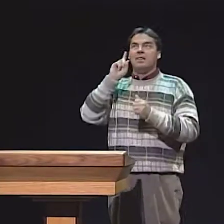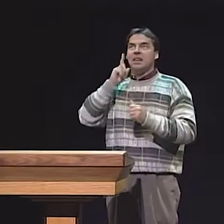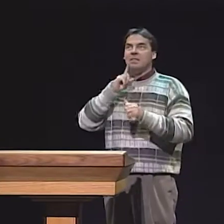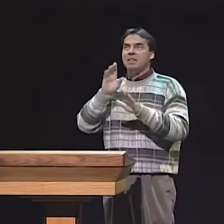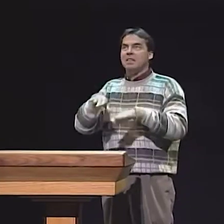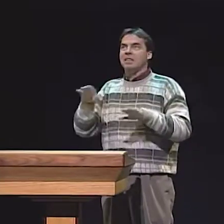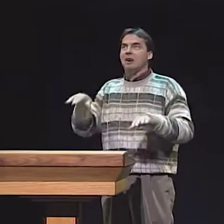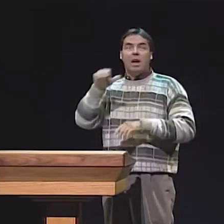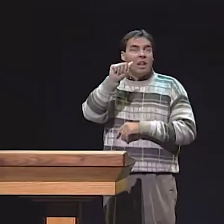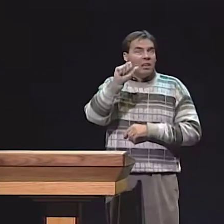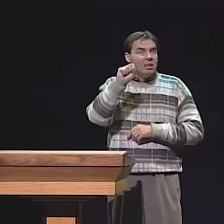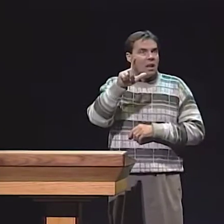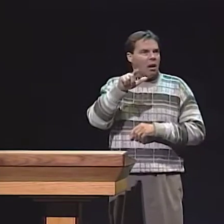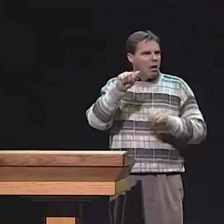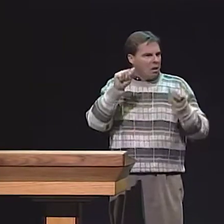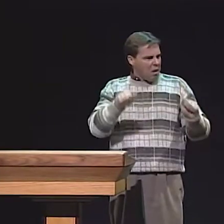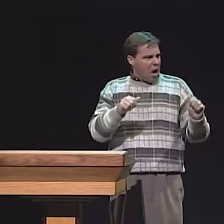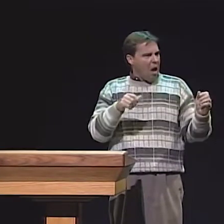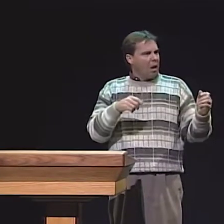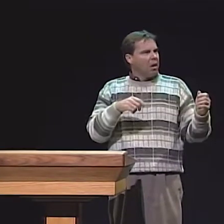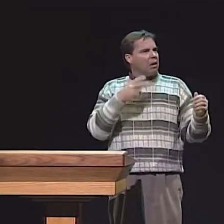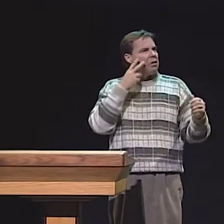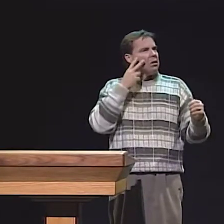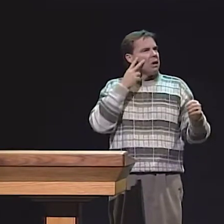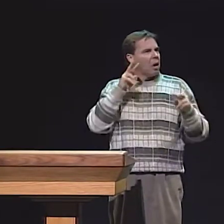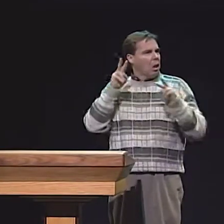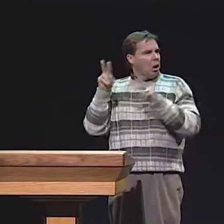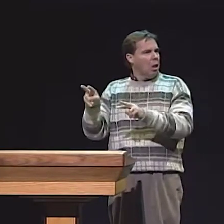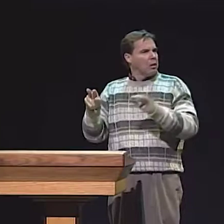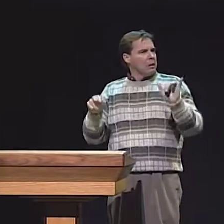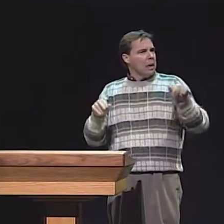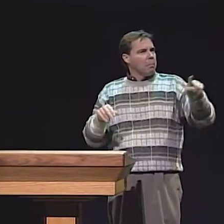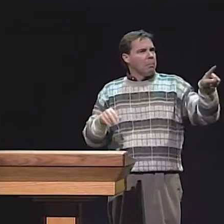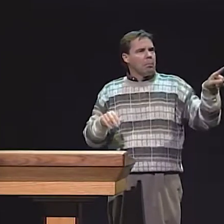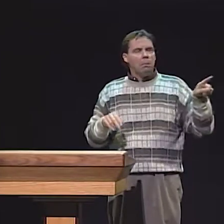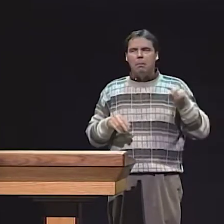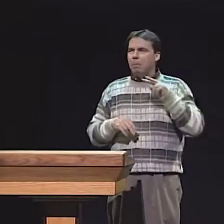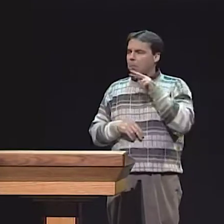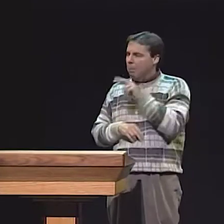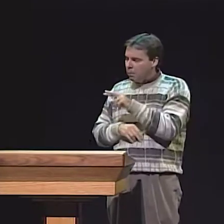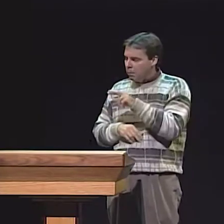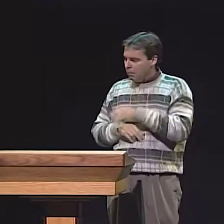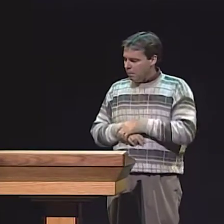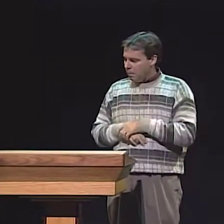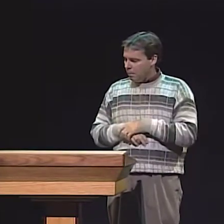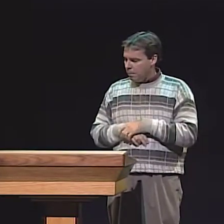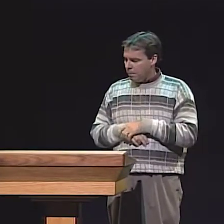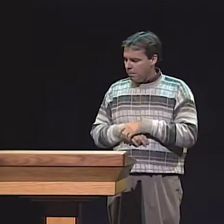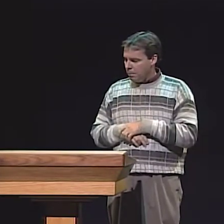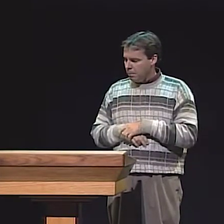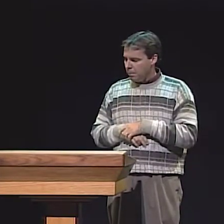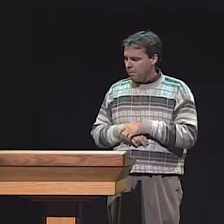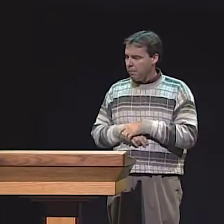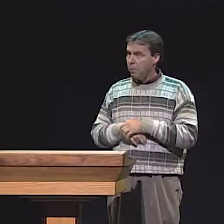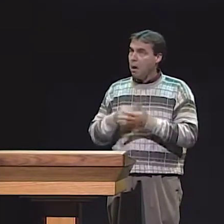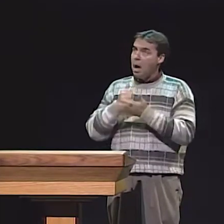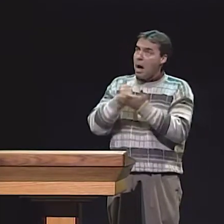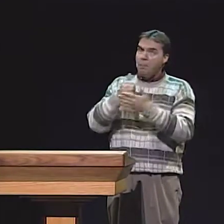SO, I THOUGHT ABOUT USING THAT WITH DEAF CHILDREN. WE THOUGHT WE COULD LOOK AT THE SAME ISSUES